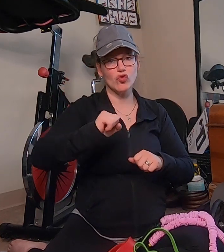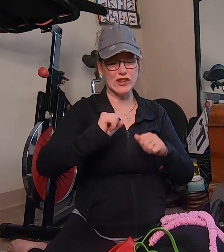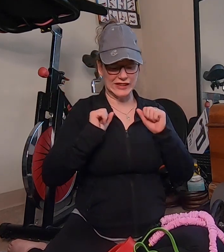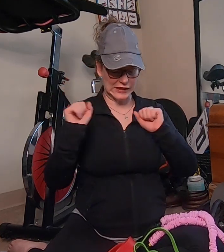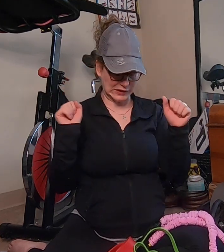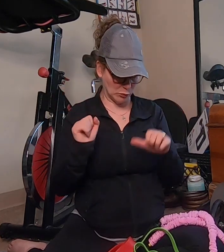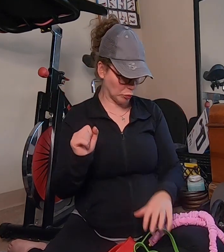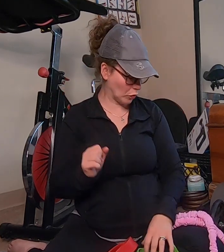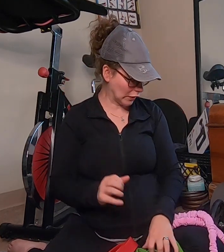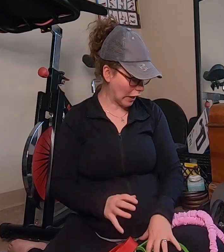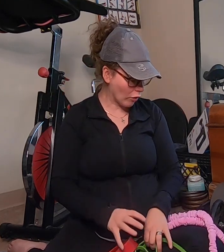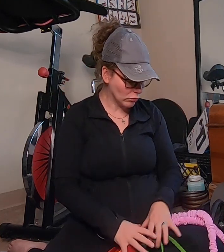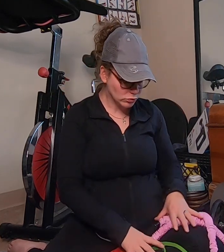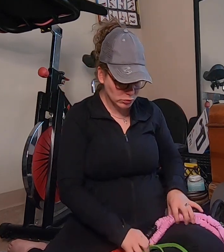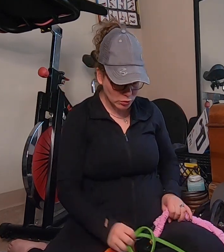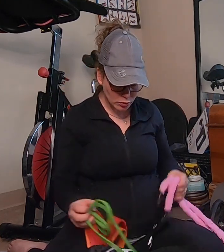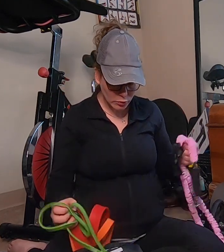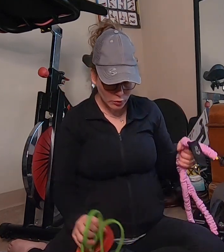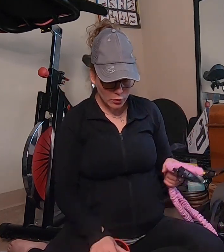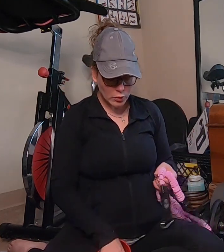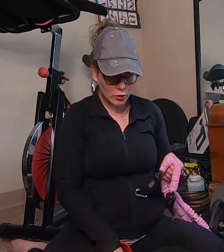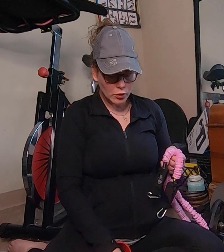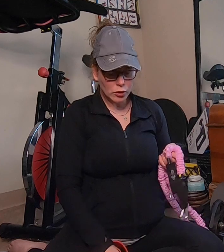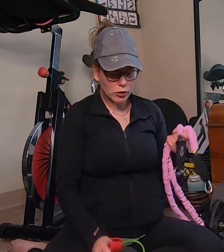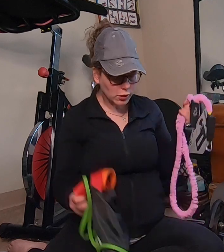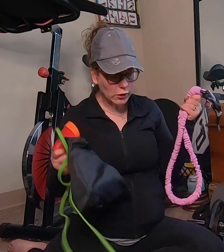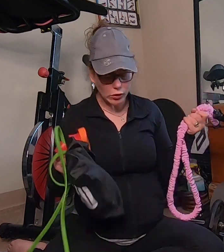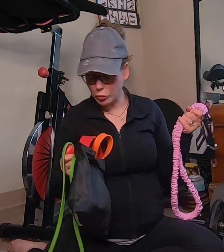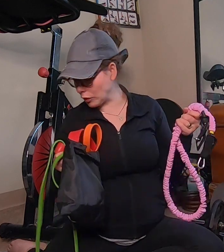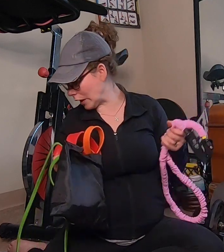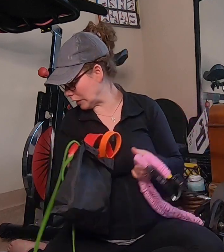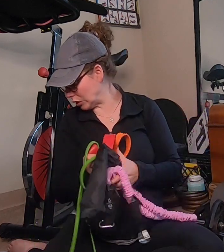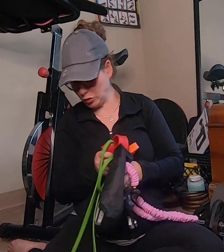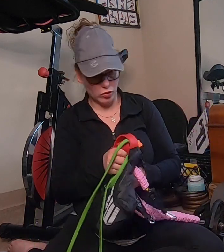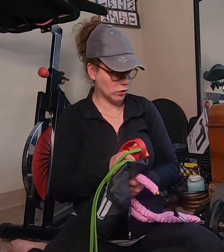was just a workout this is what I use